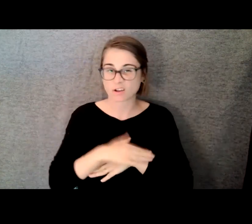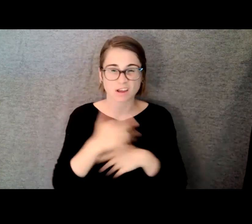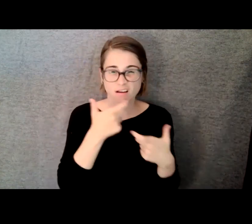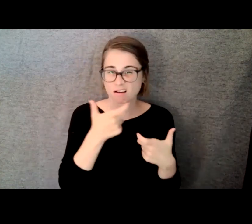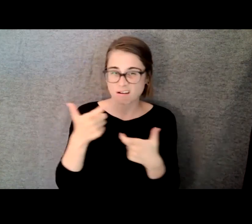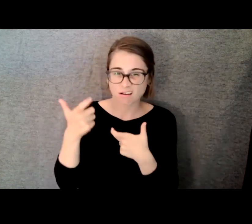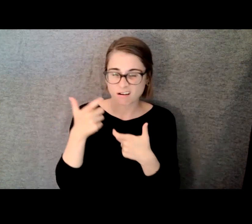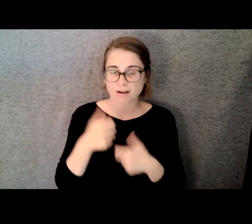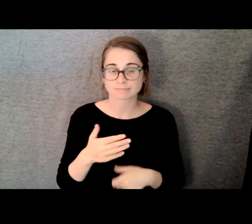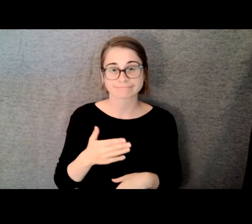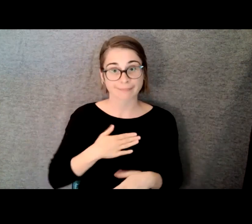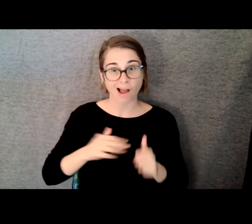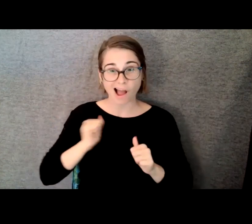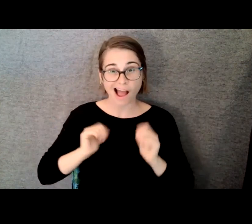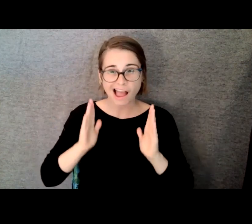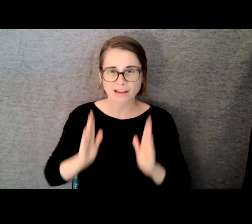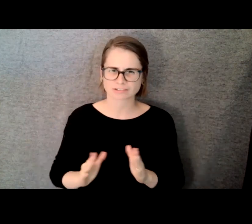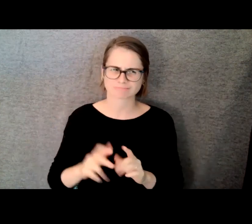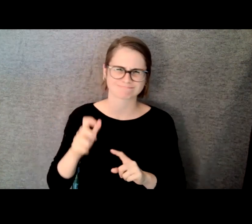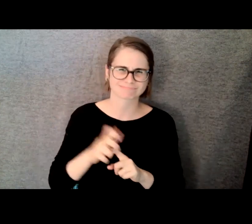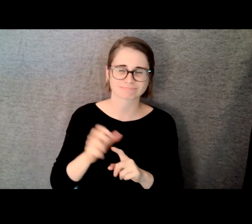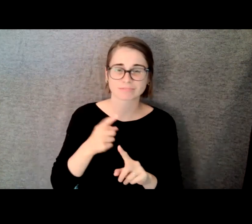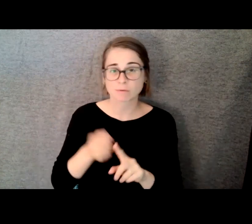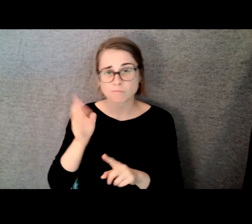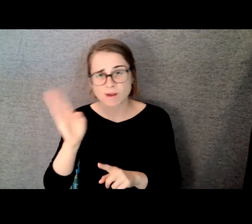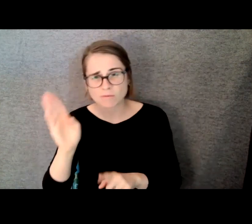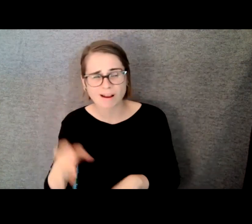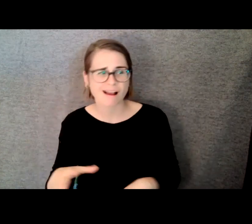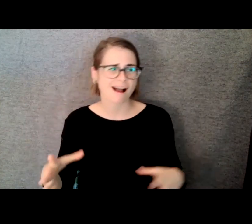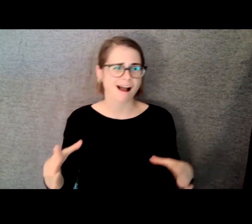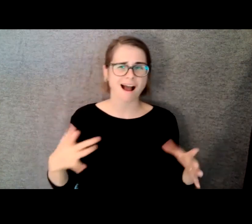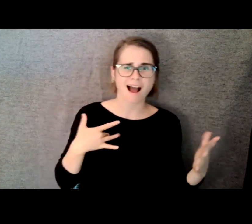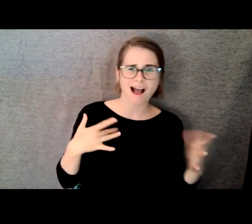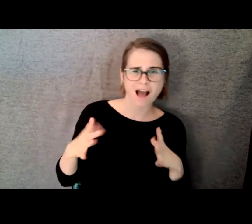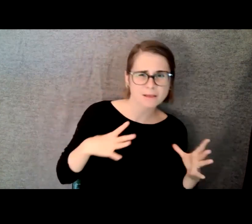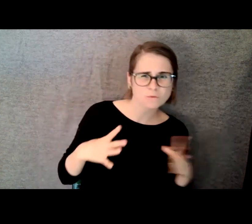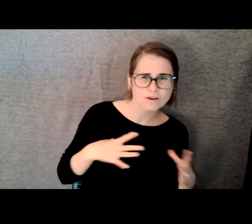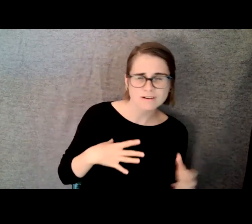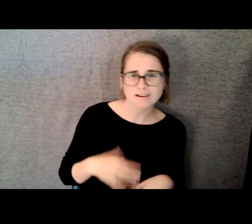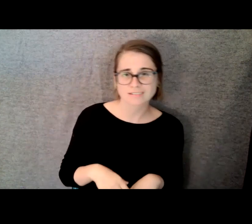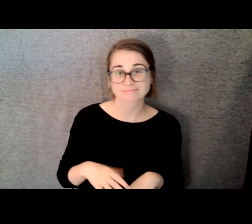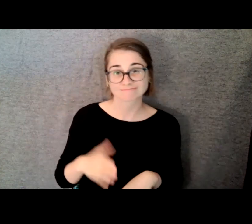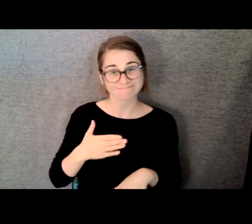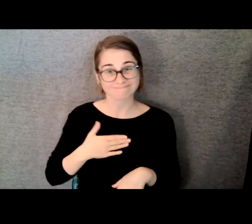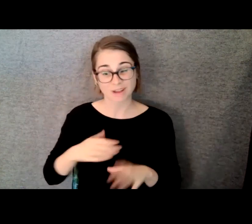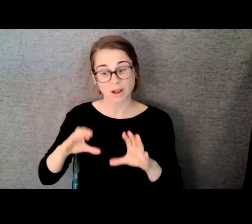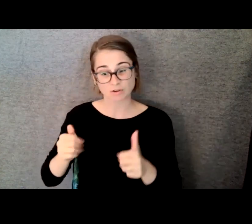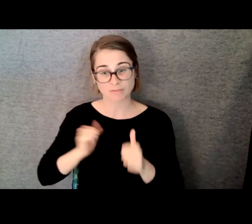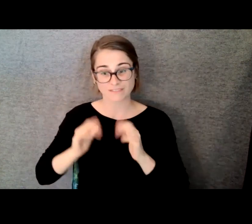all from Broadway and Hollywood and they learn half the show in a week. And then we do a